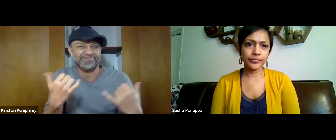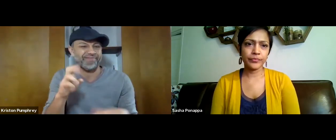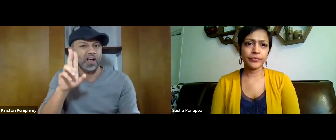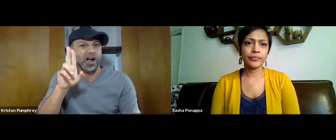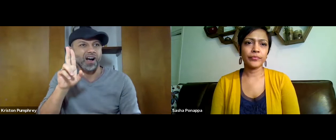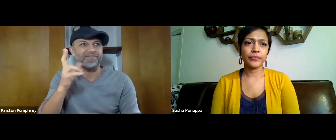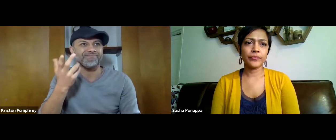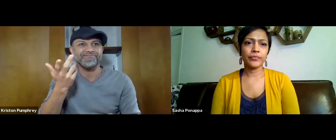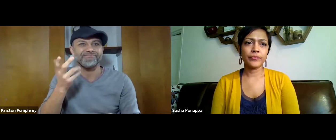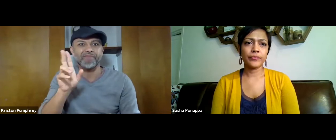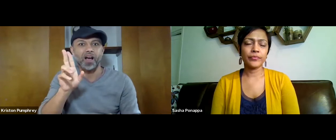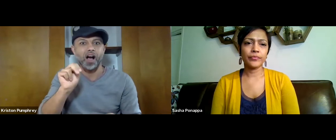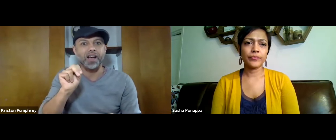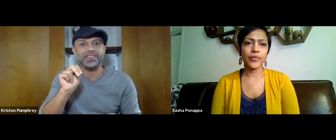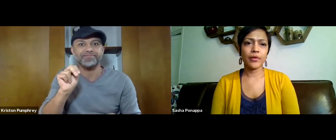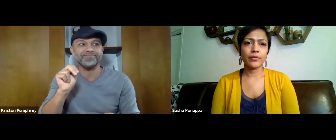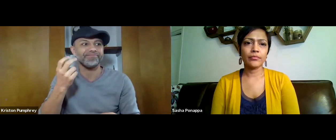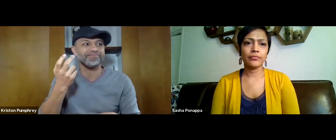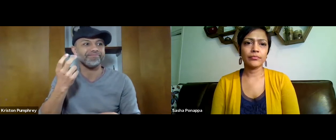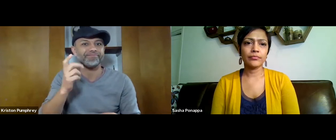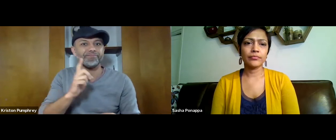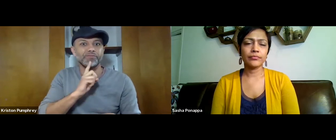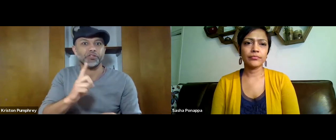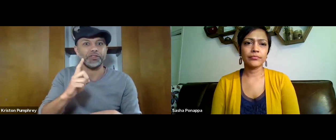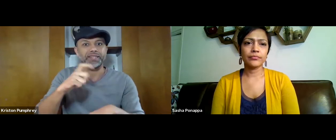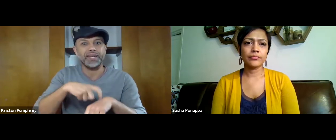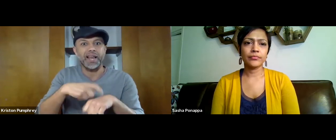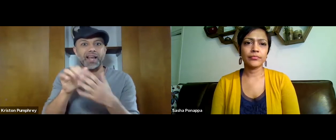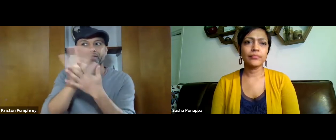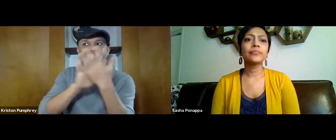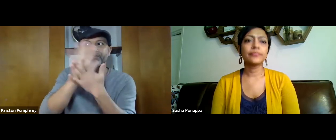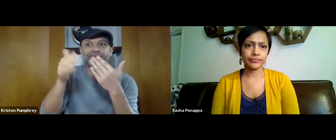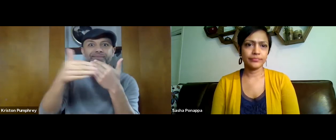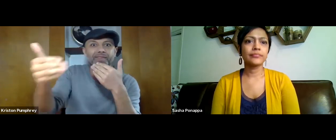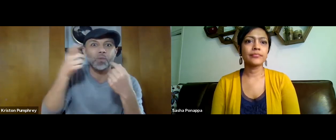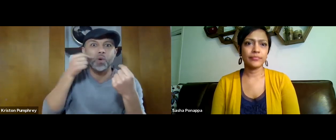to see whether or not it would work.